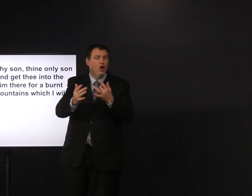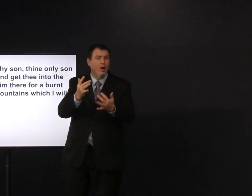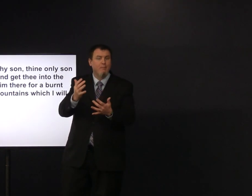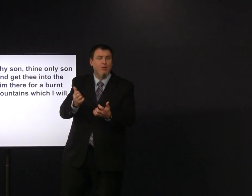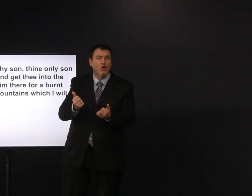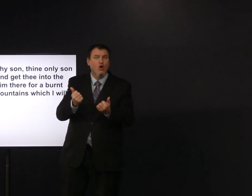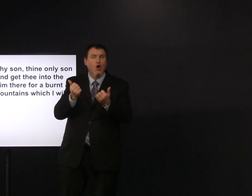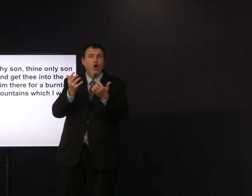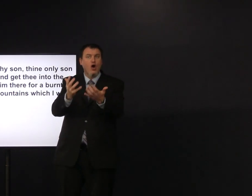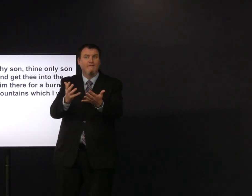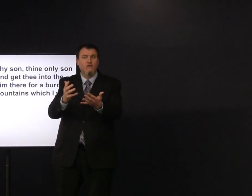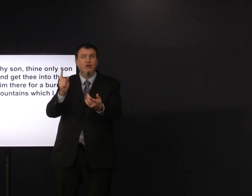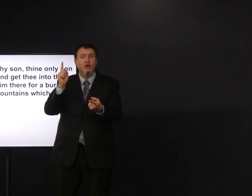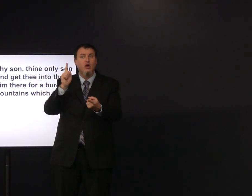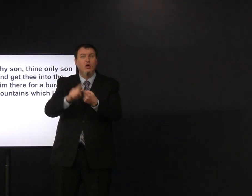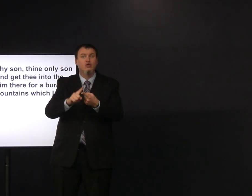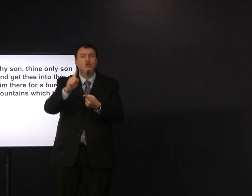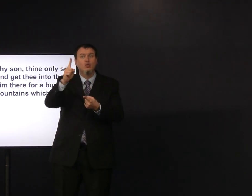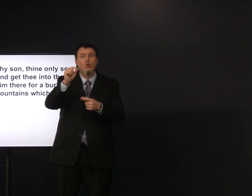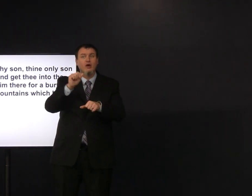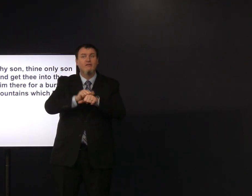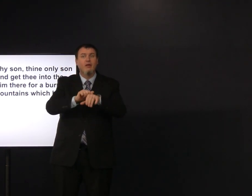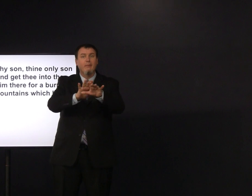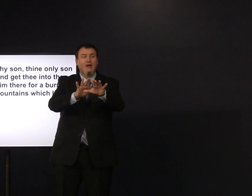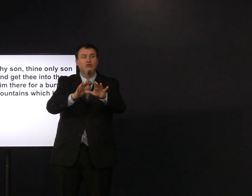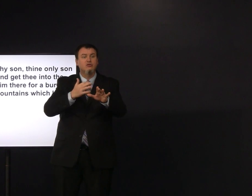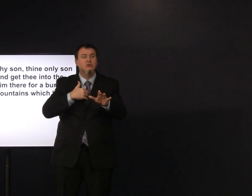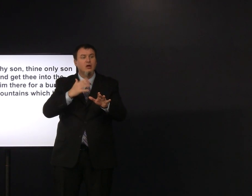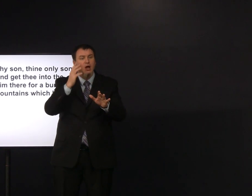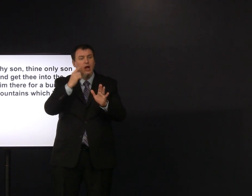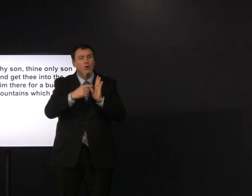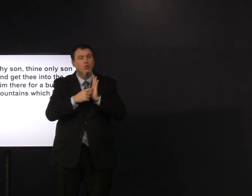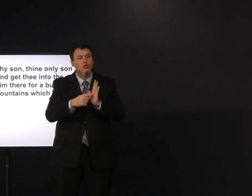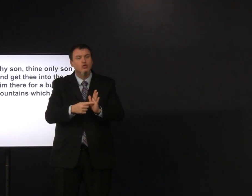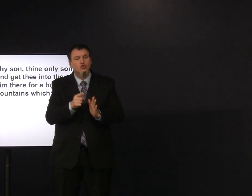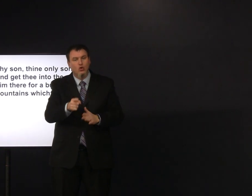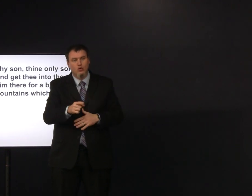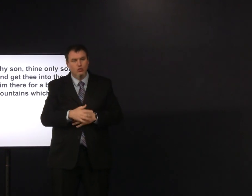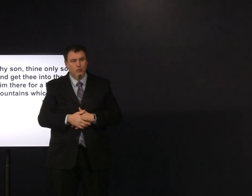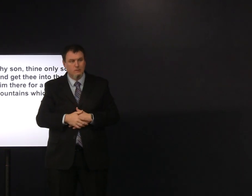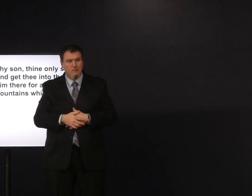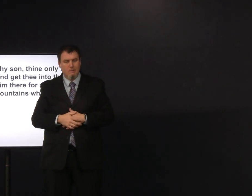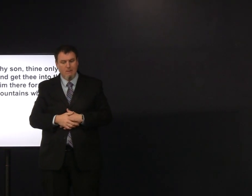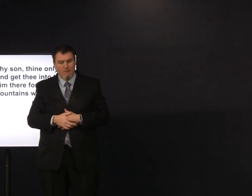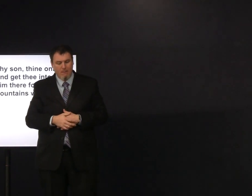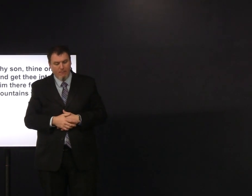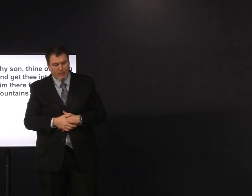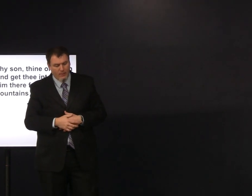for a burnt offering upon one of the mountains which I will tell thee of